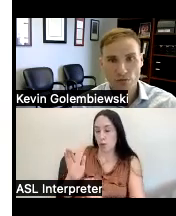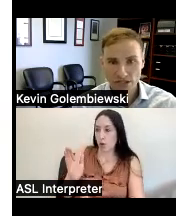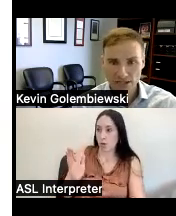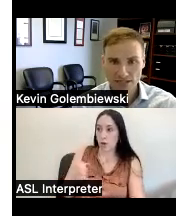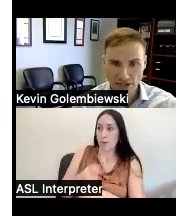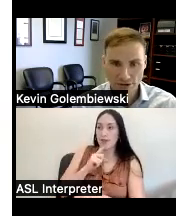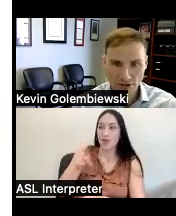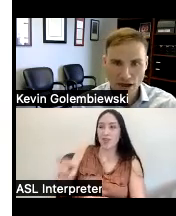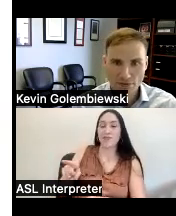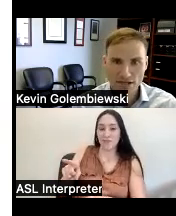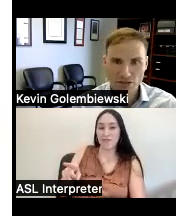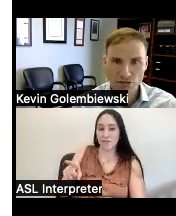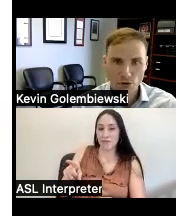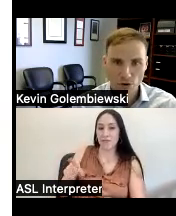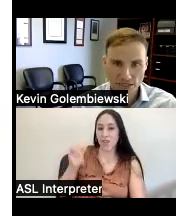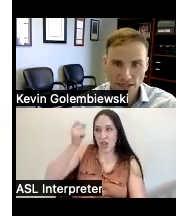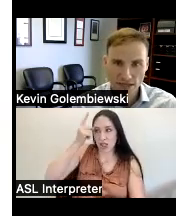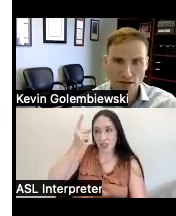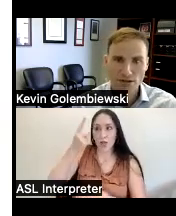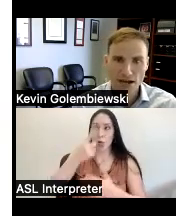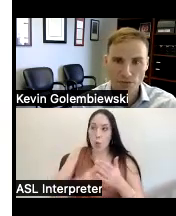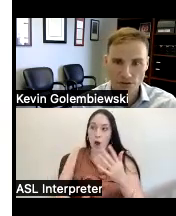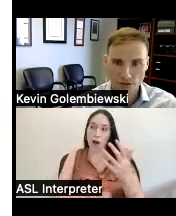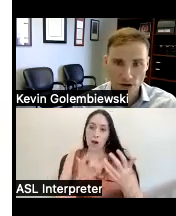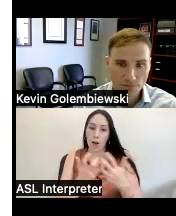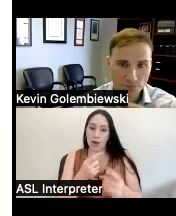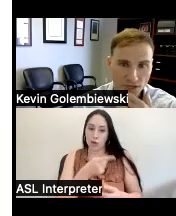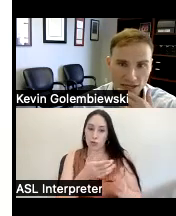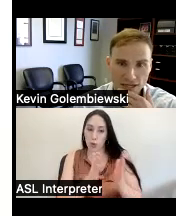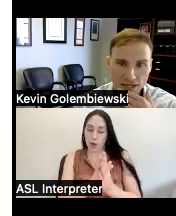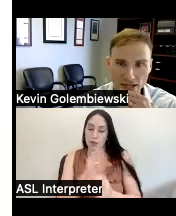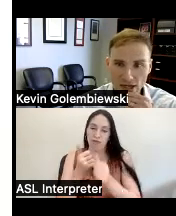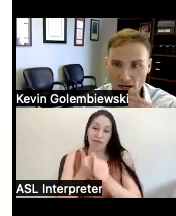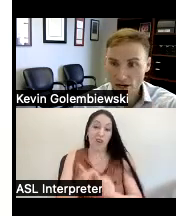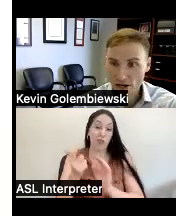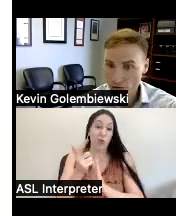are really considering the accommodations you've requested and complying with the law another